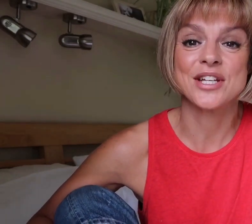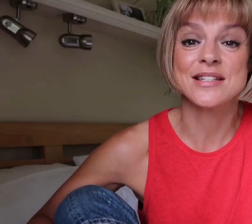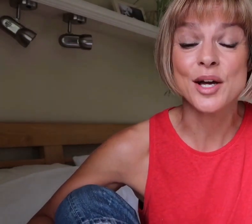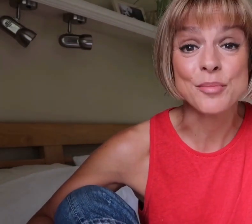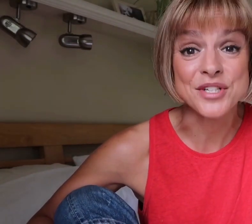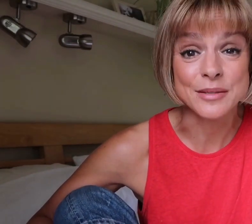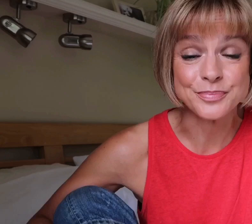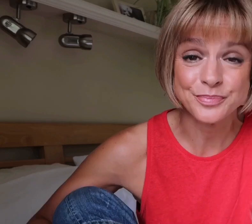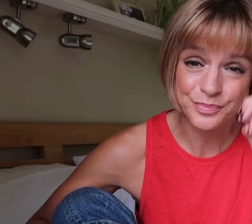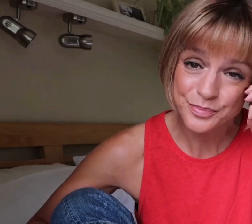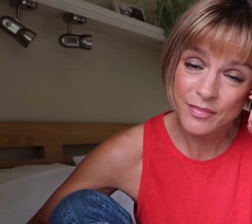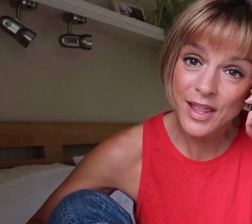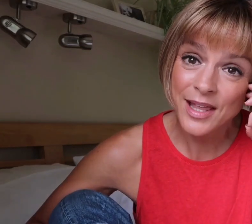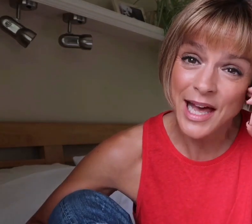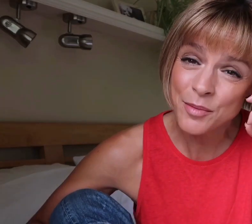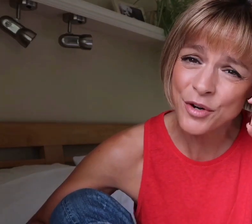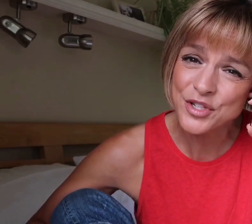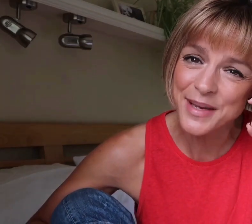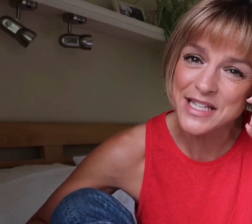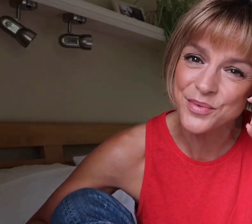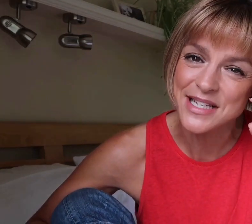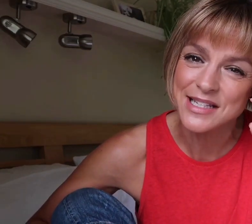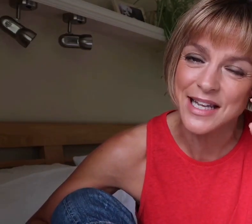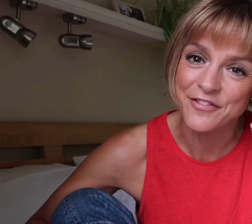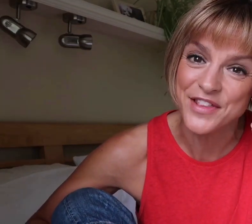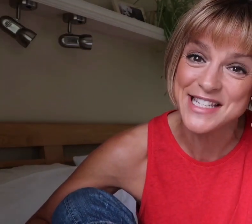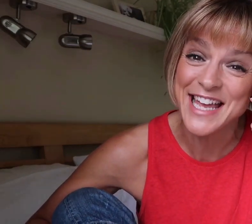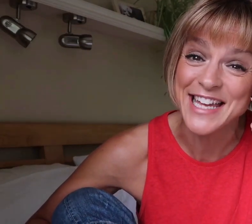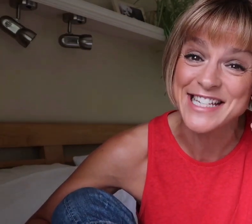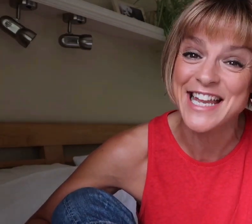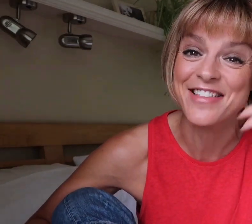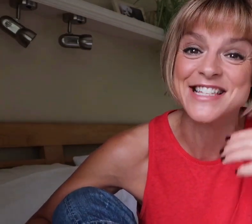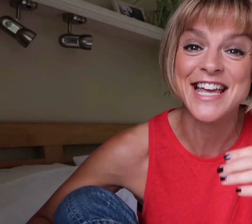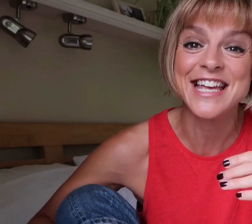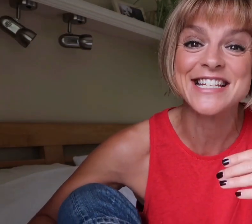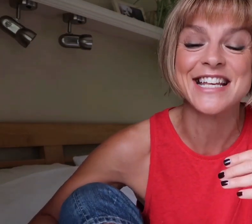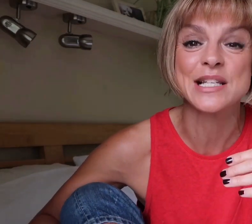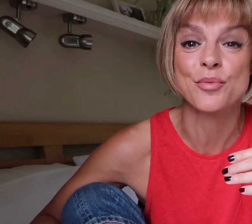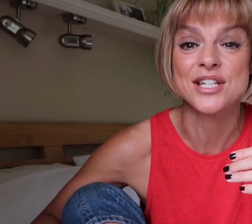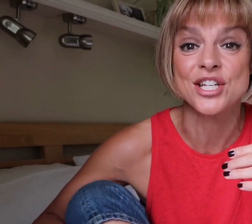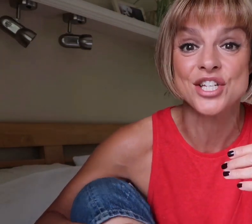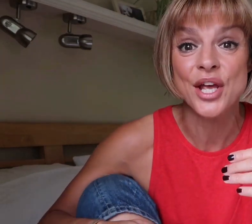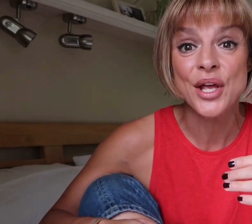interpreter. Alim wrote a piece recently for The Stage, now The Stage is a British